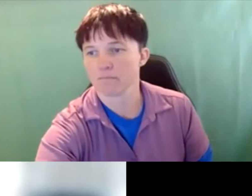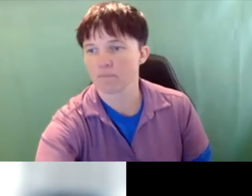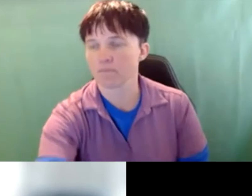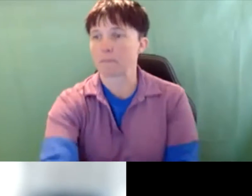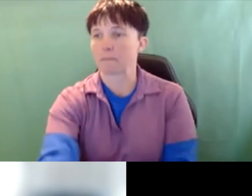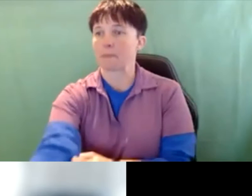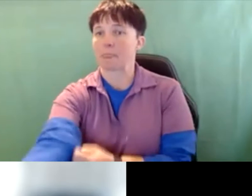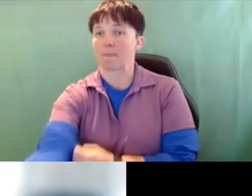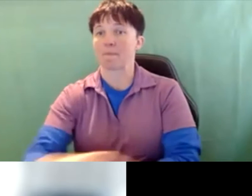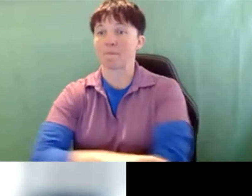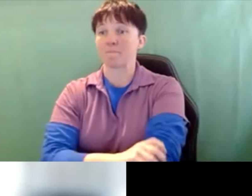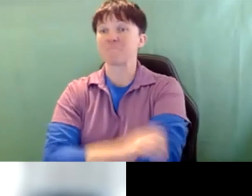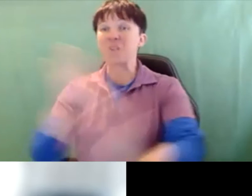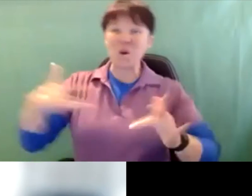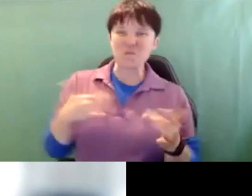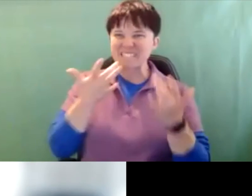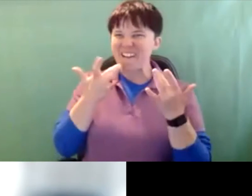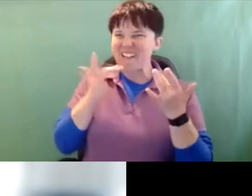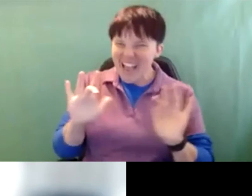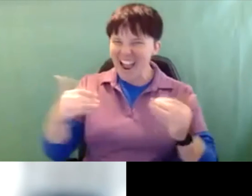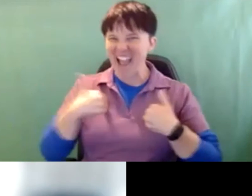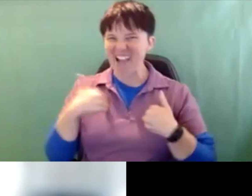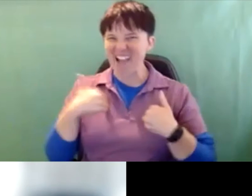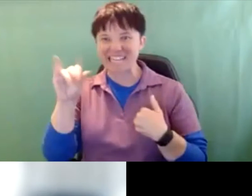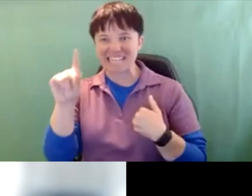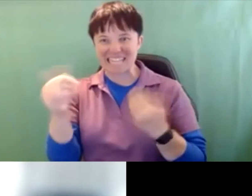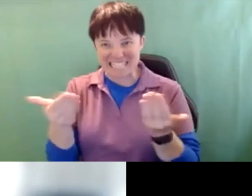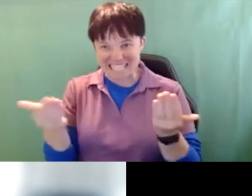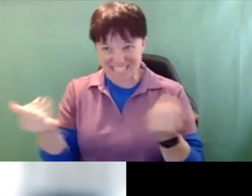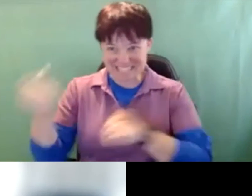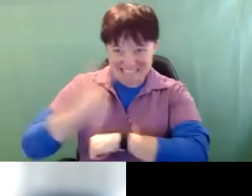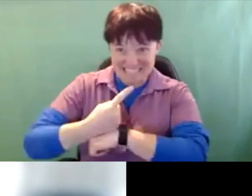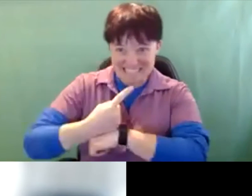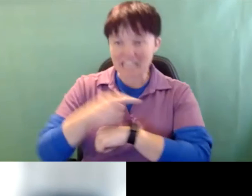Jen Gettelman: We are so lucky to have Linda here with us today. Linda oversees the Intervener